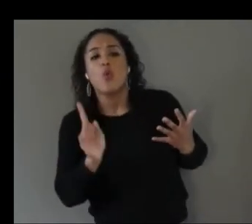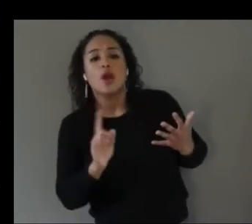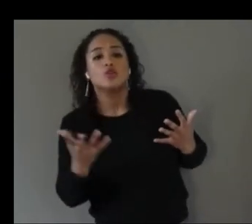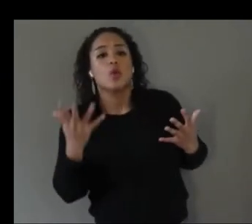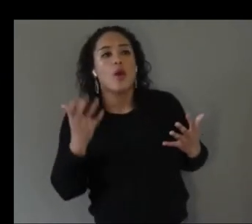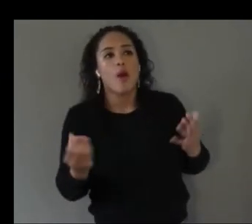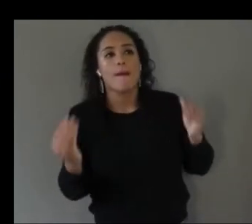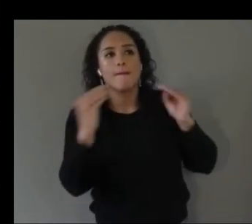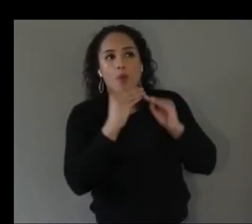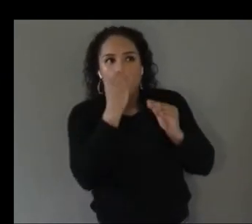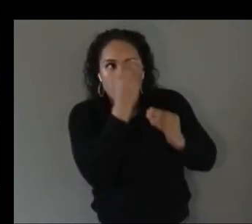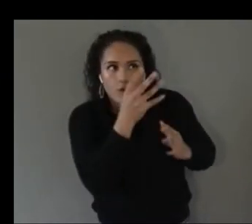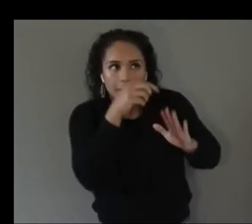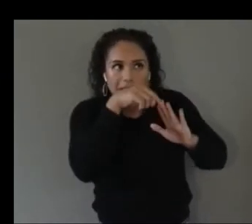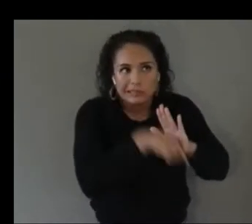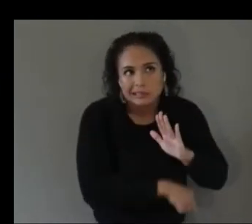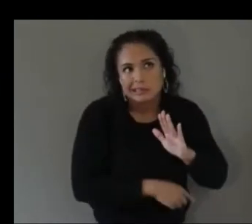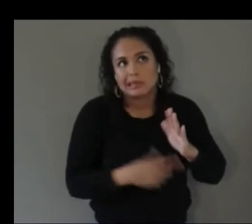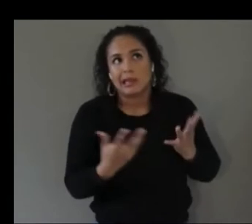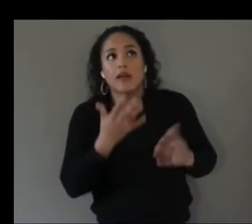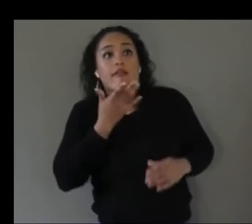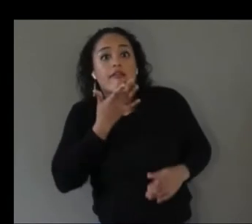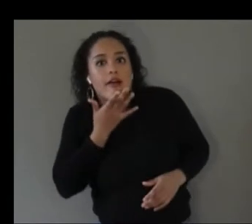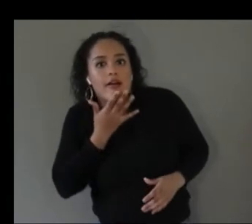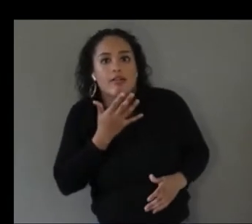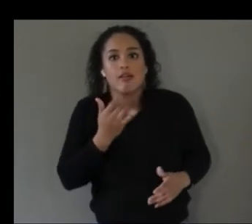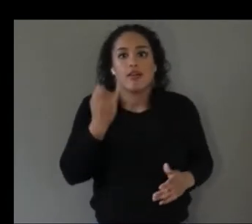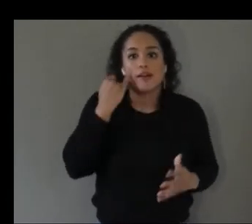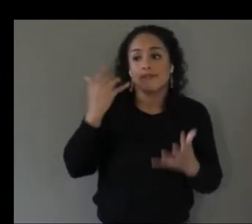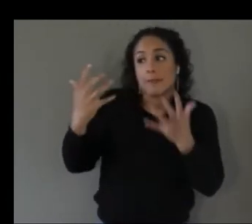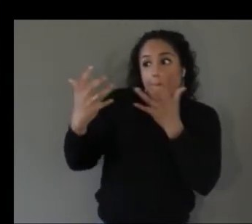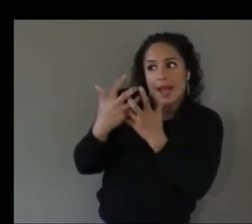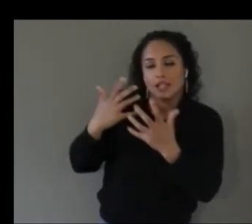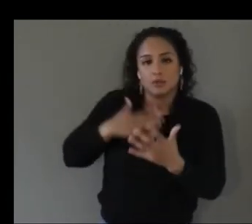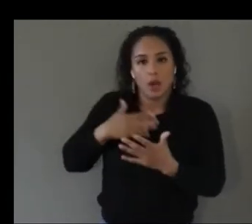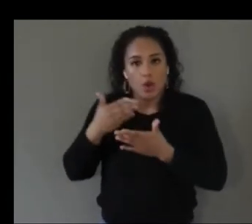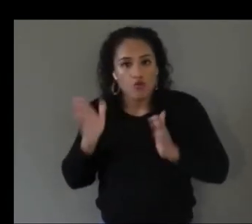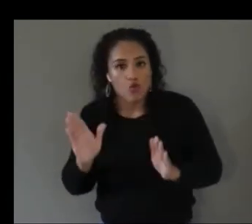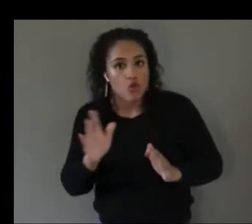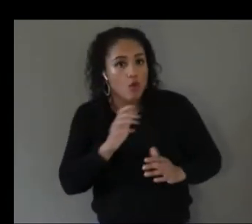what the uh color itself is so i think that there's kind of um you know what information